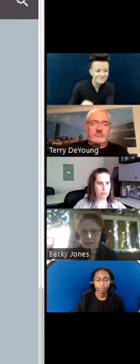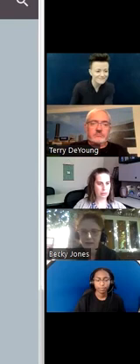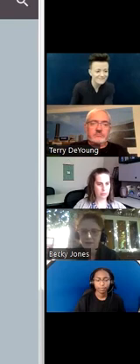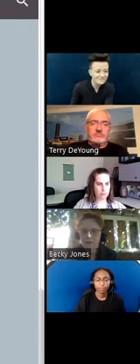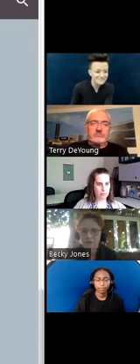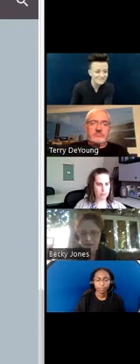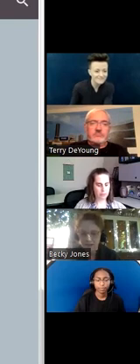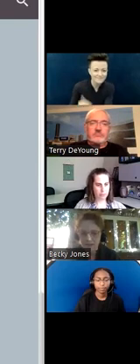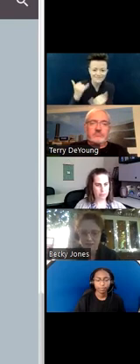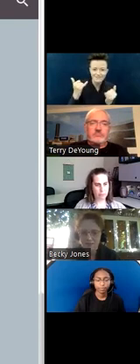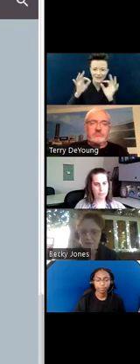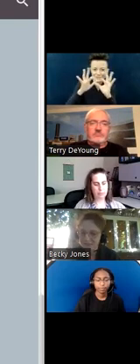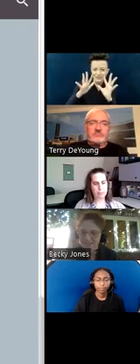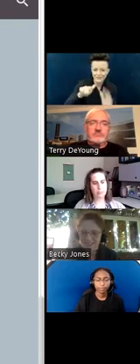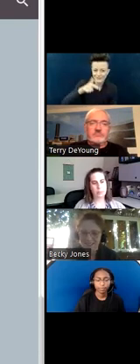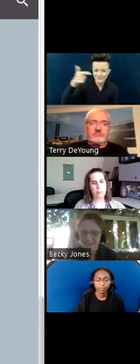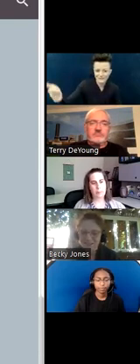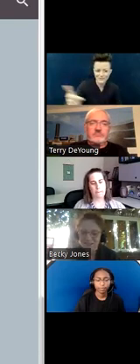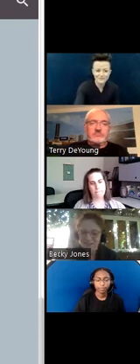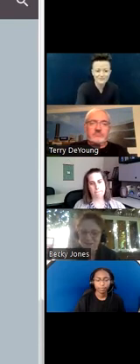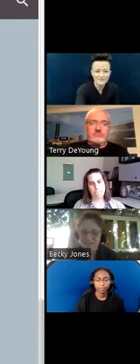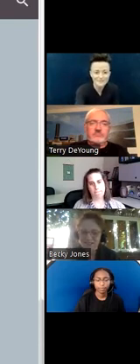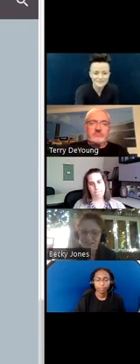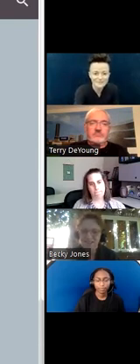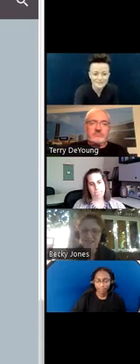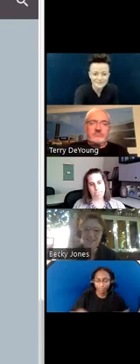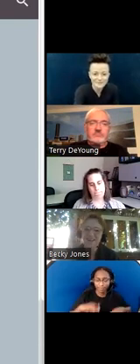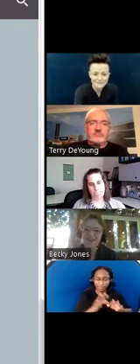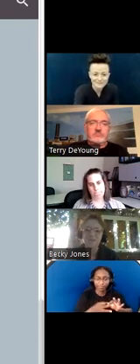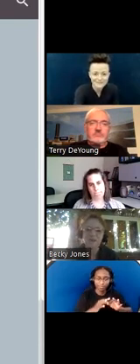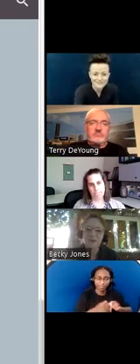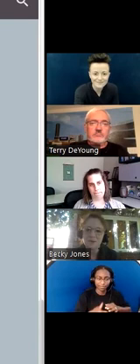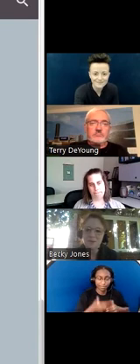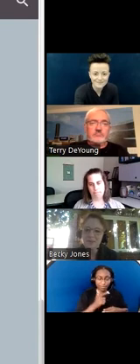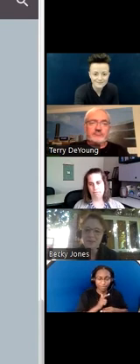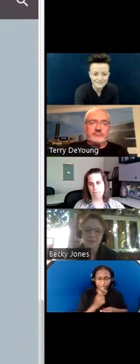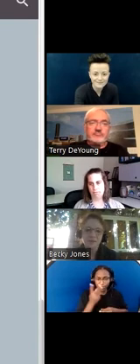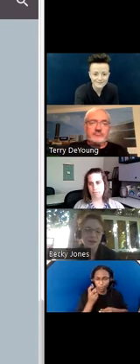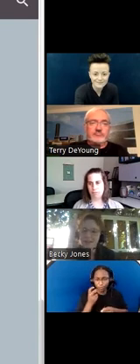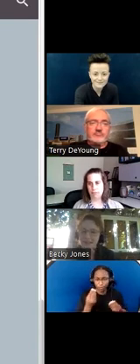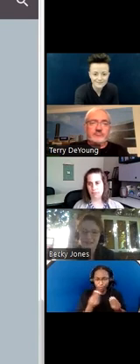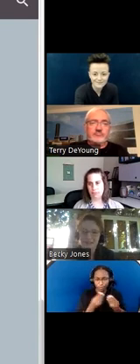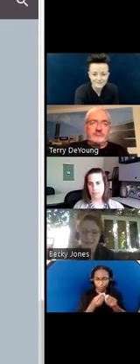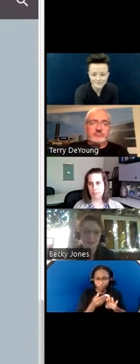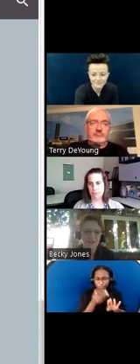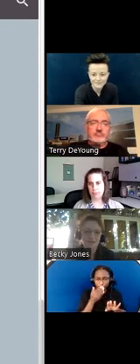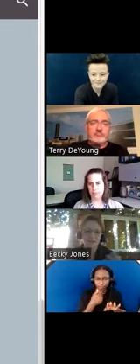...Two more things, and then I will turn it over back to Terry. If you're not connected to us yet, or if you're only